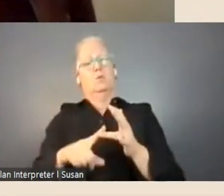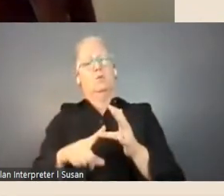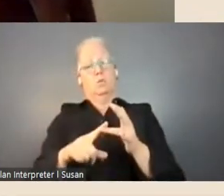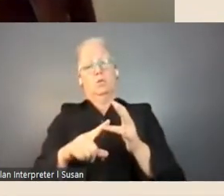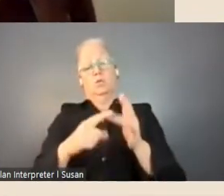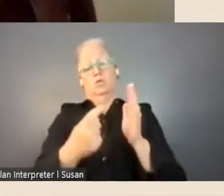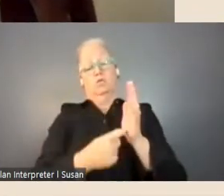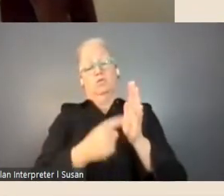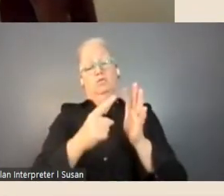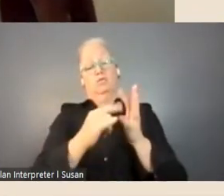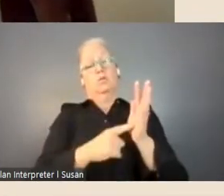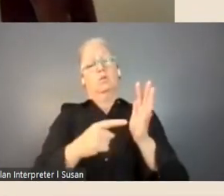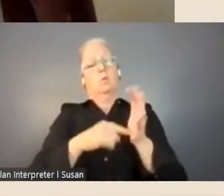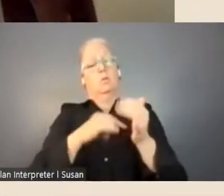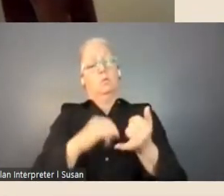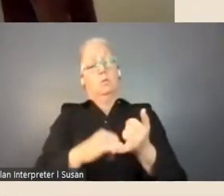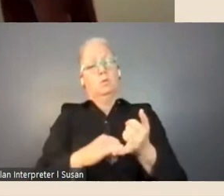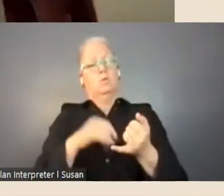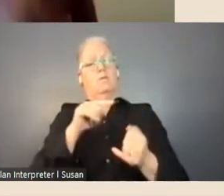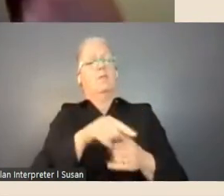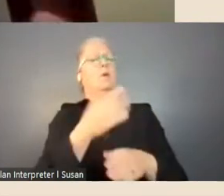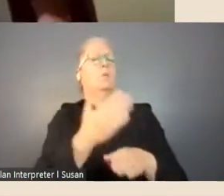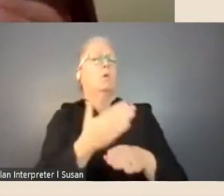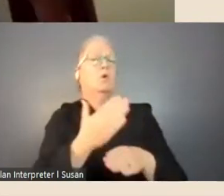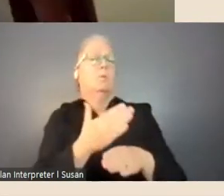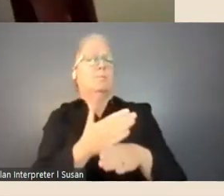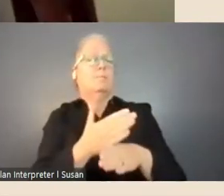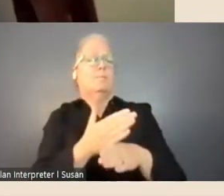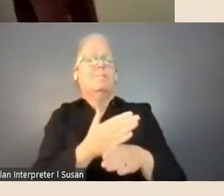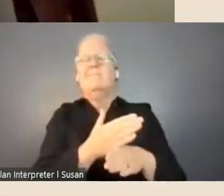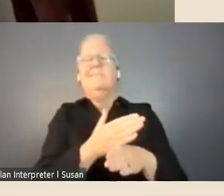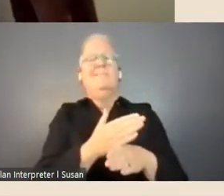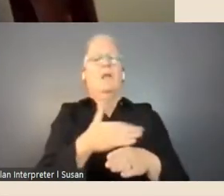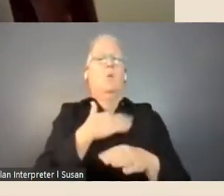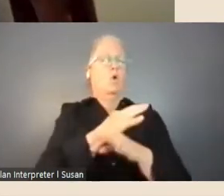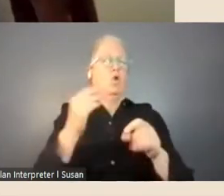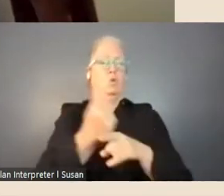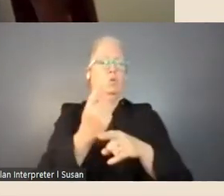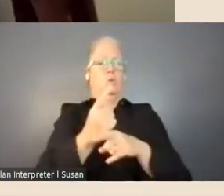creative endeavor. I'm not going to go into this in detail now, there's not a there's not a